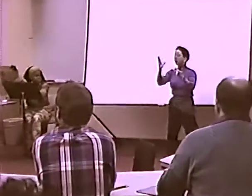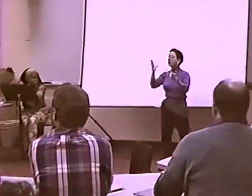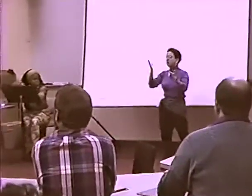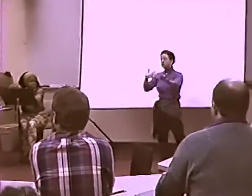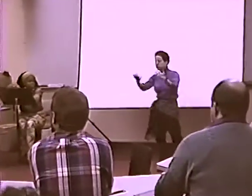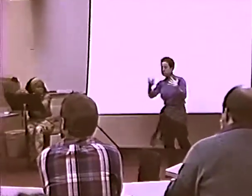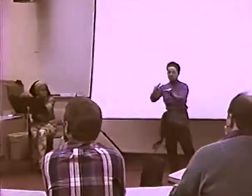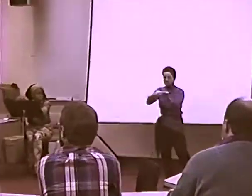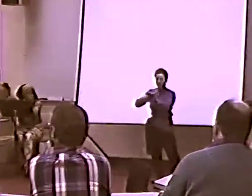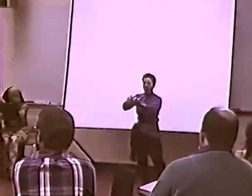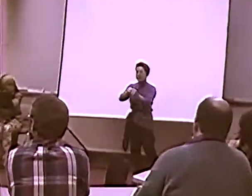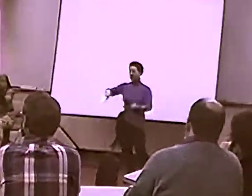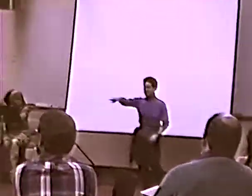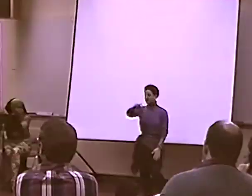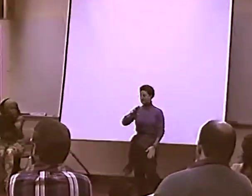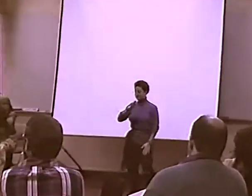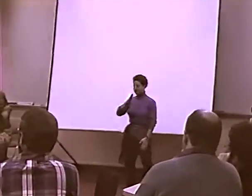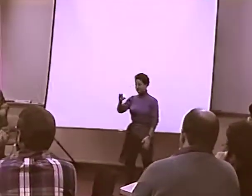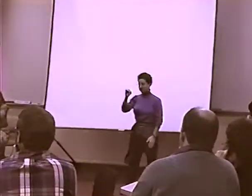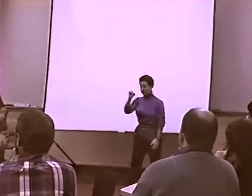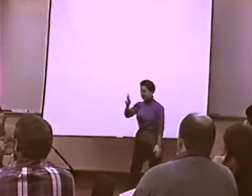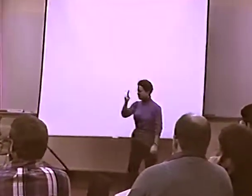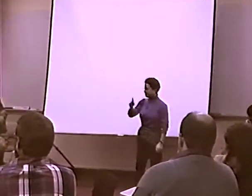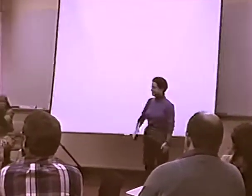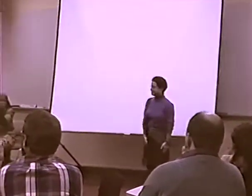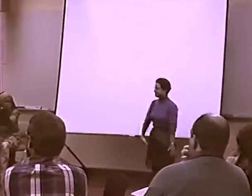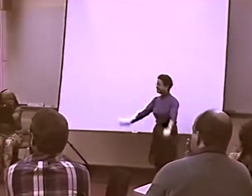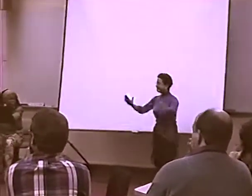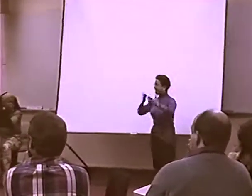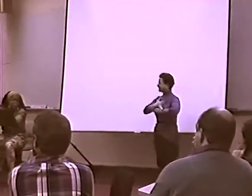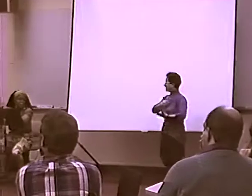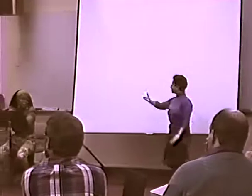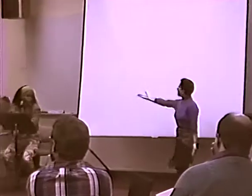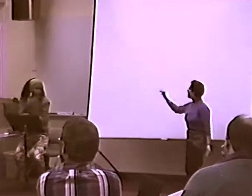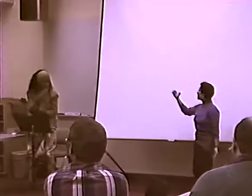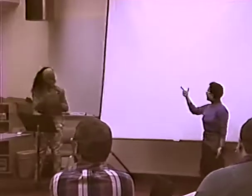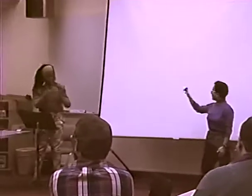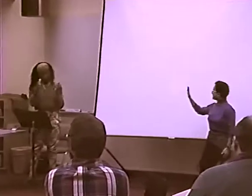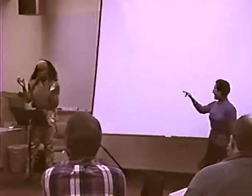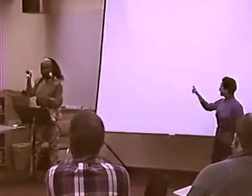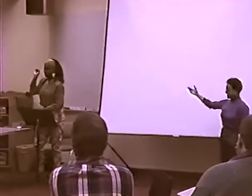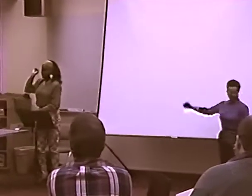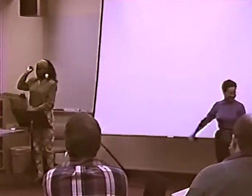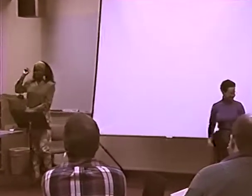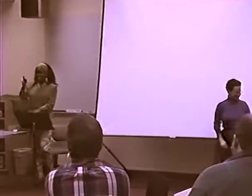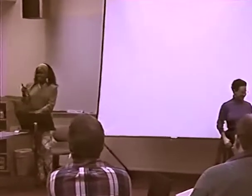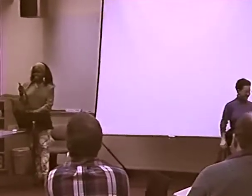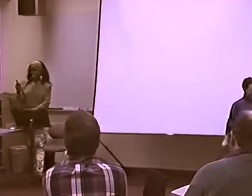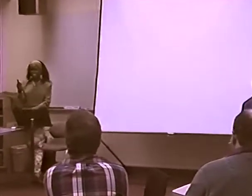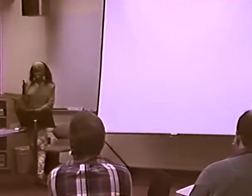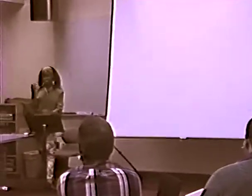...EVERYONE GETS A CHANCE TO DO THAT AFTER THE DISCUSSION. SO, OK, MICHELLE BANKS. HERE WE GO.